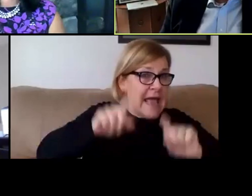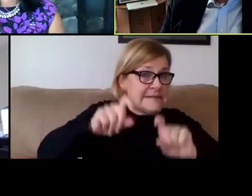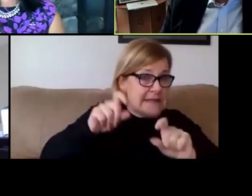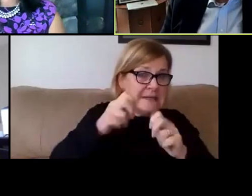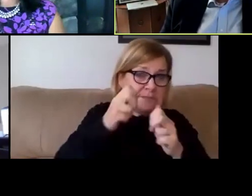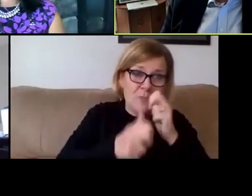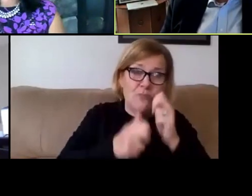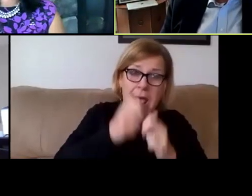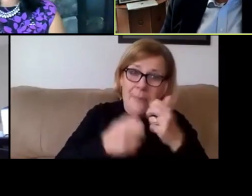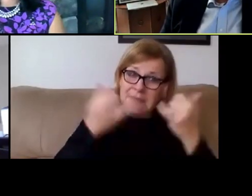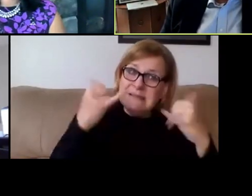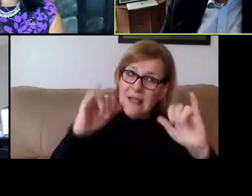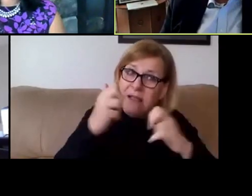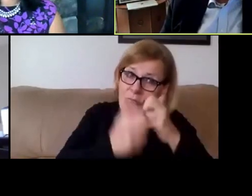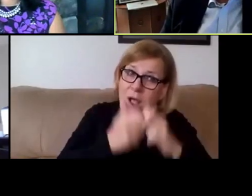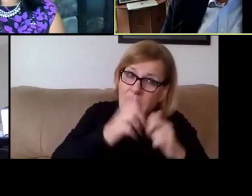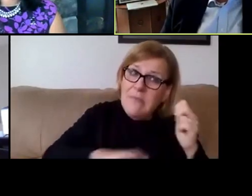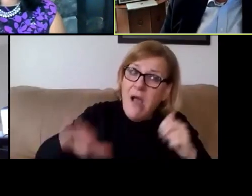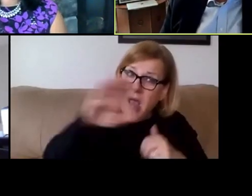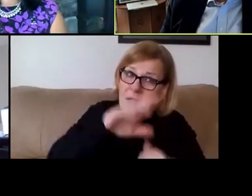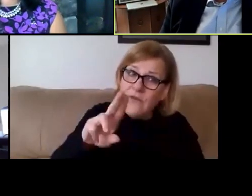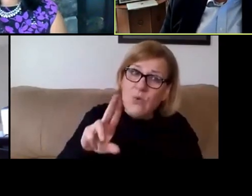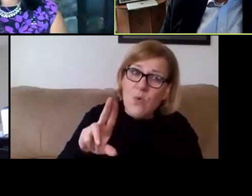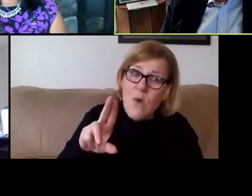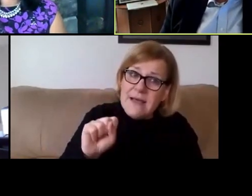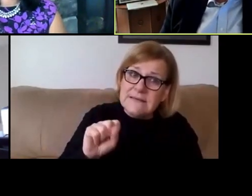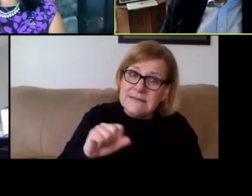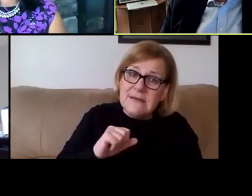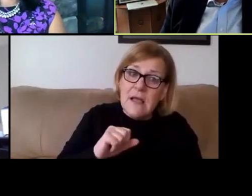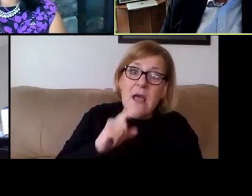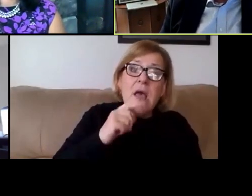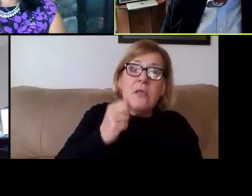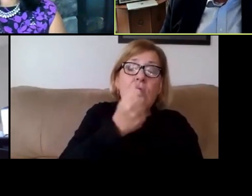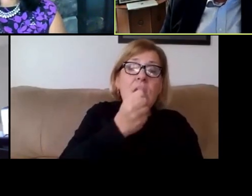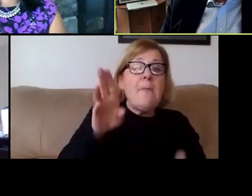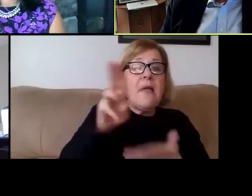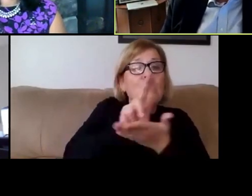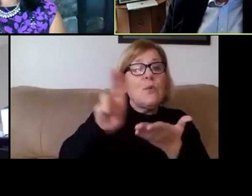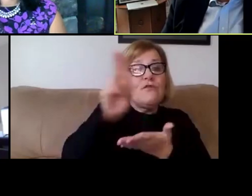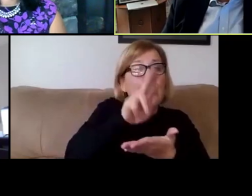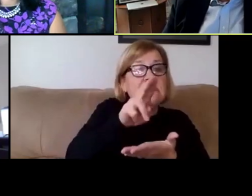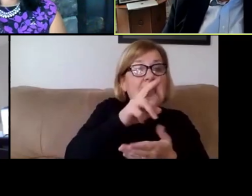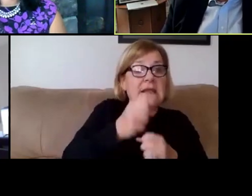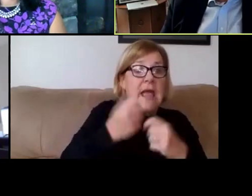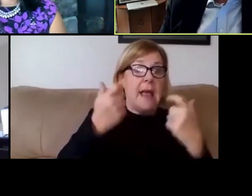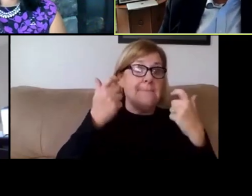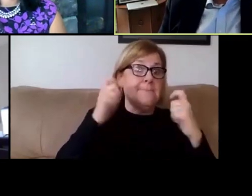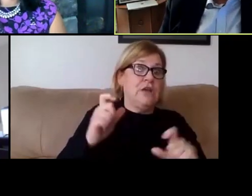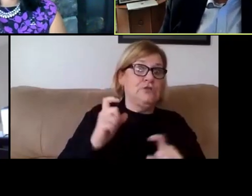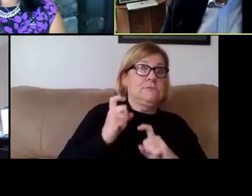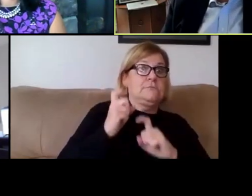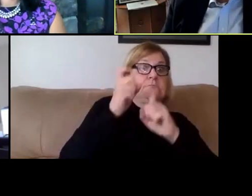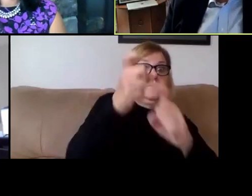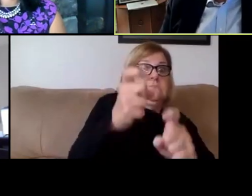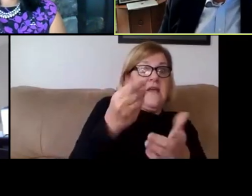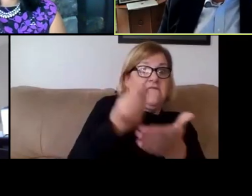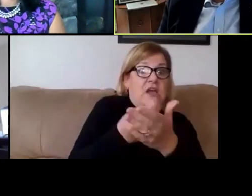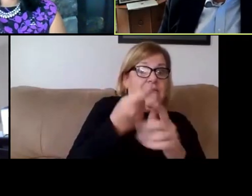and remains a problem all around the United States. There are a couple of universities that got major allocations of funding from their state,